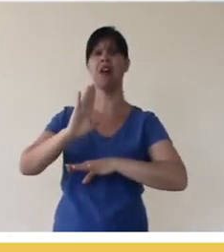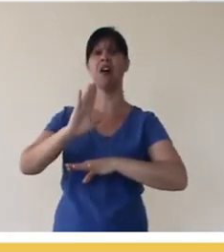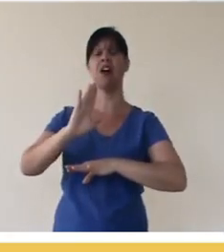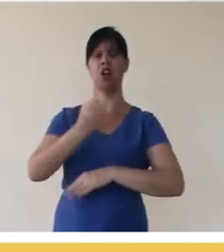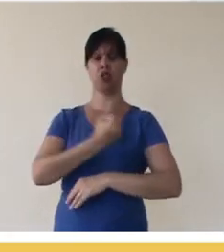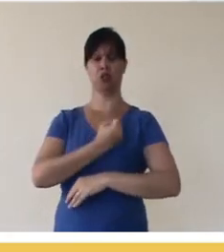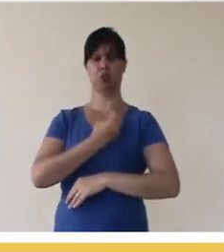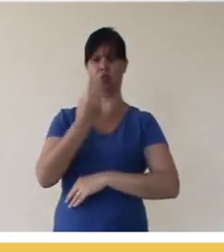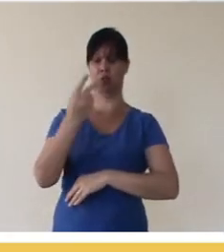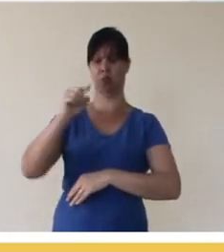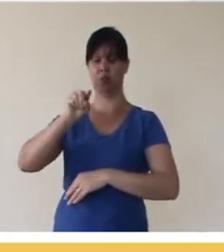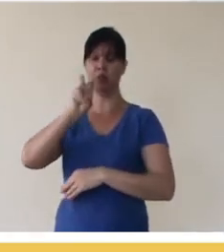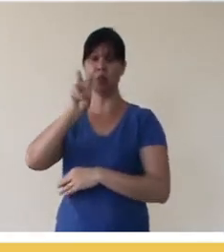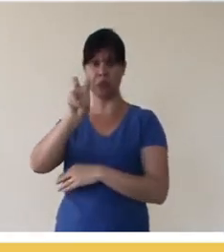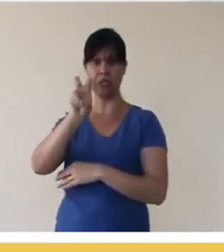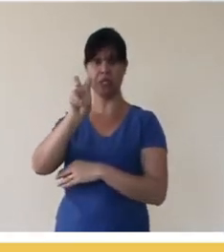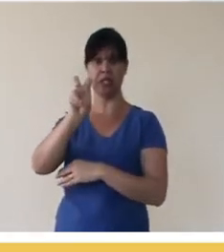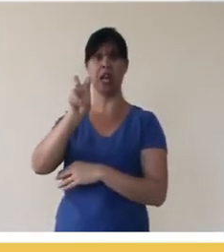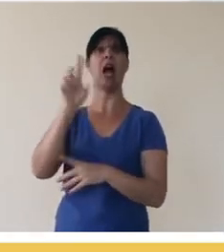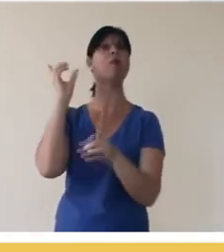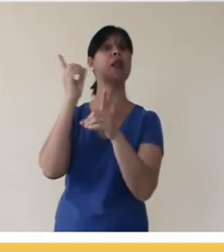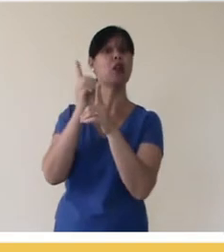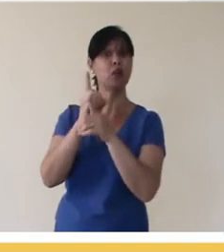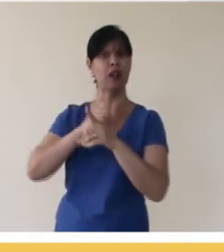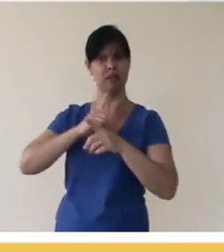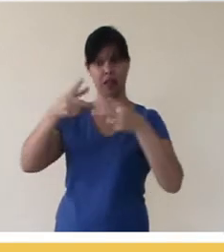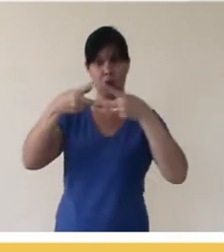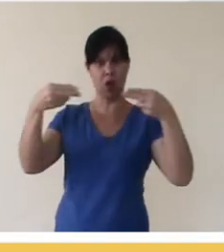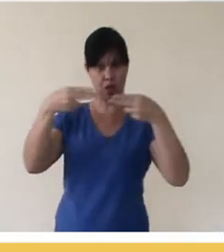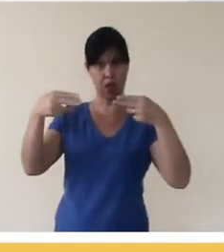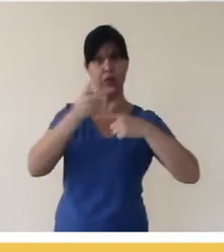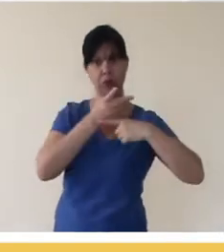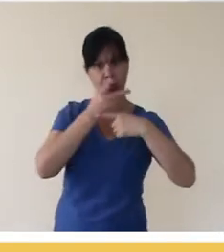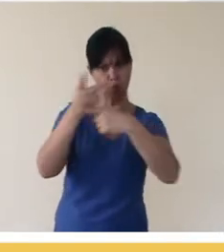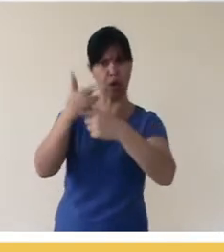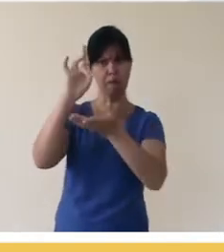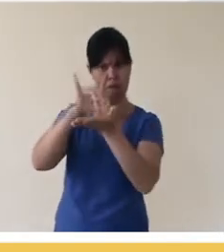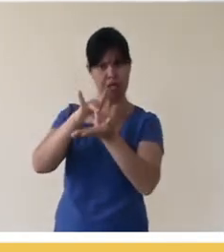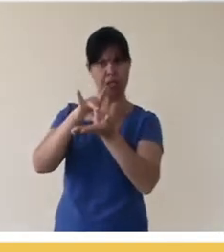X, with version 2.5 "; for you to find the license, it puts the link for you to